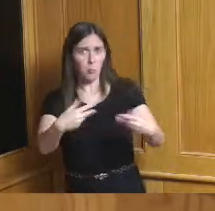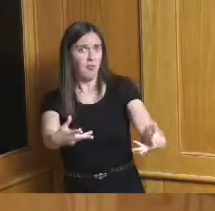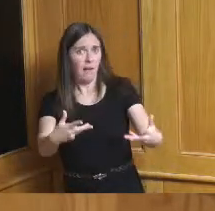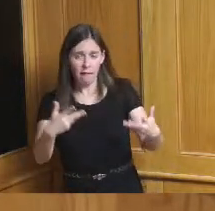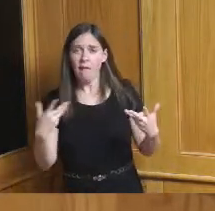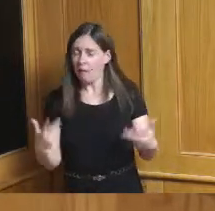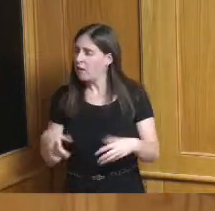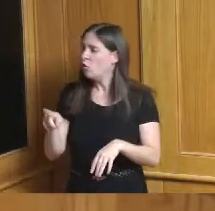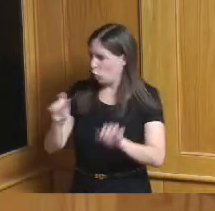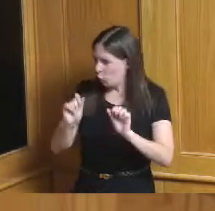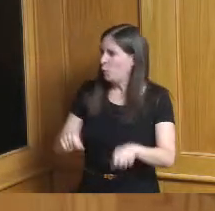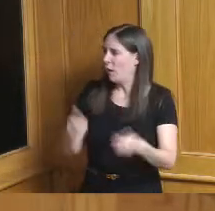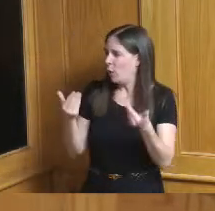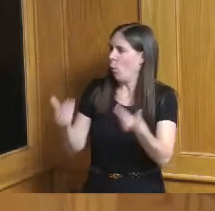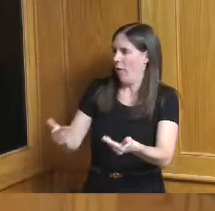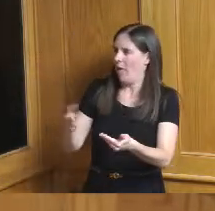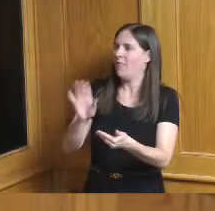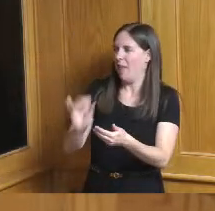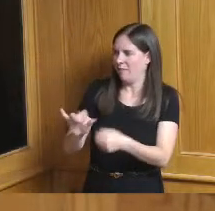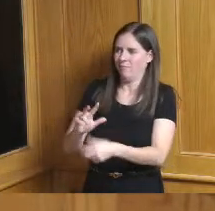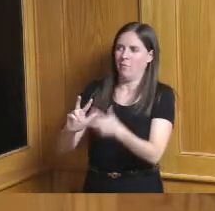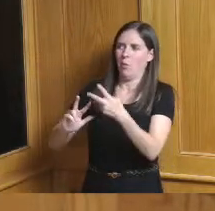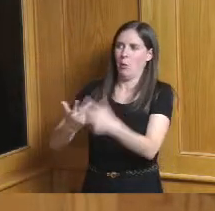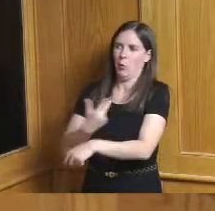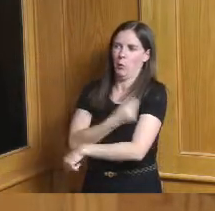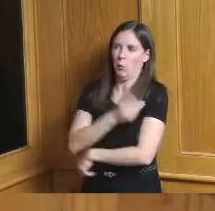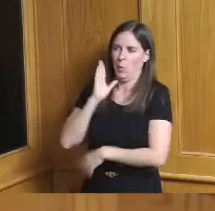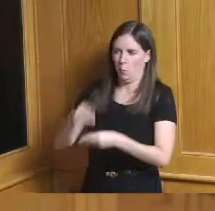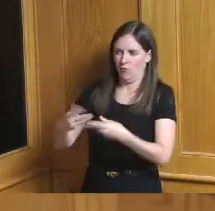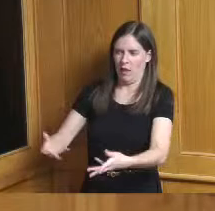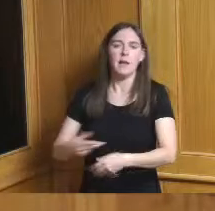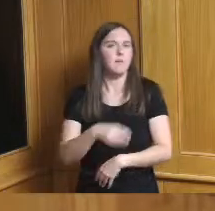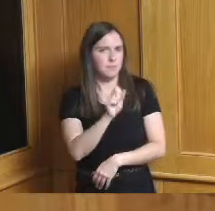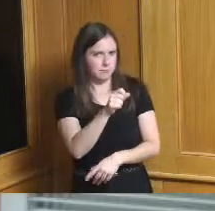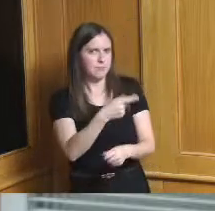get the boosters you're providing those as well right that's right and I believe pretty